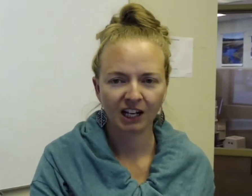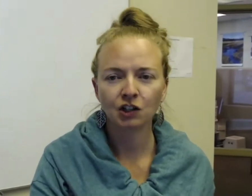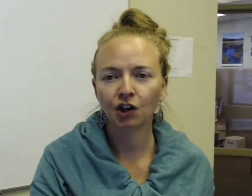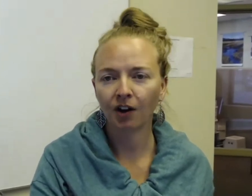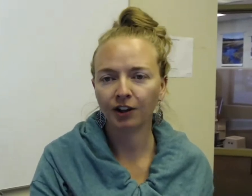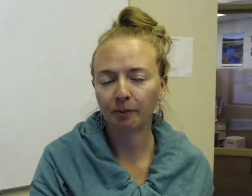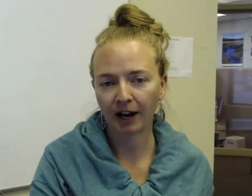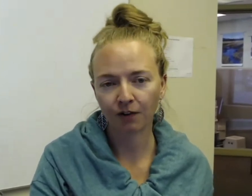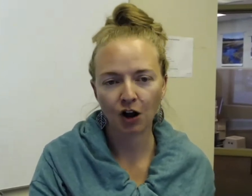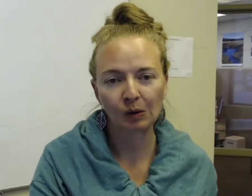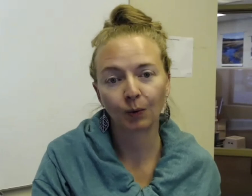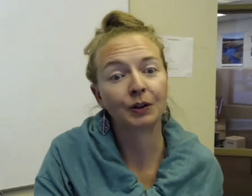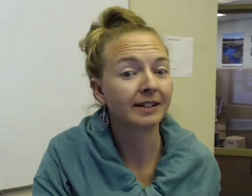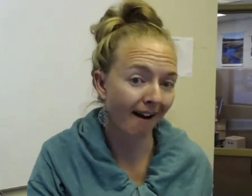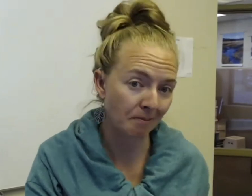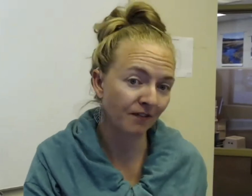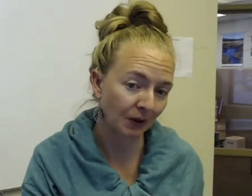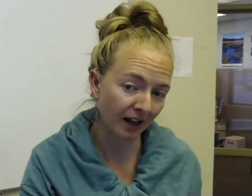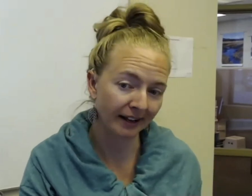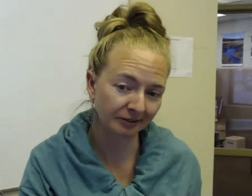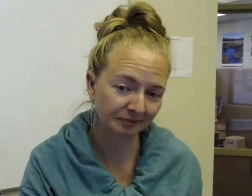You can turn on your microphone, or you can type if you like.